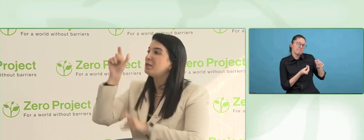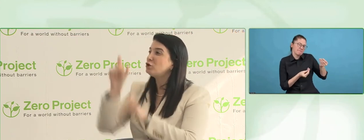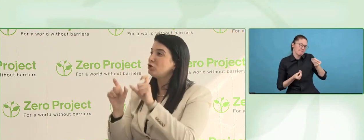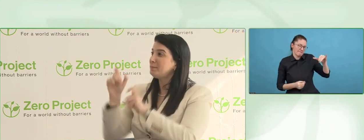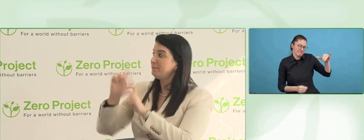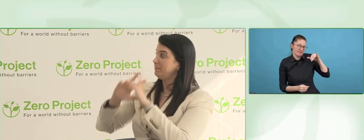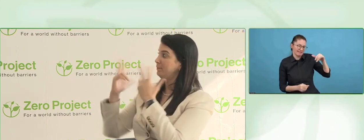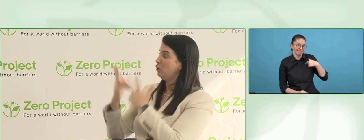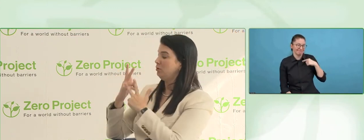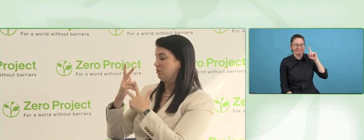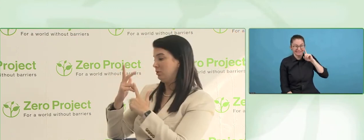of work to do.